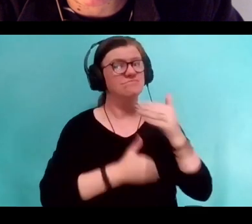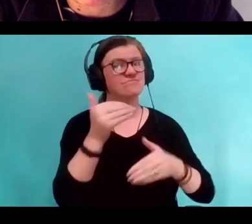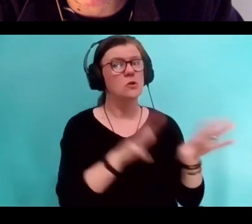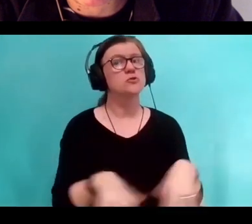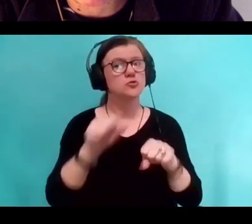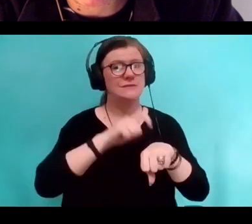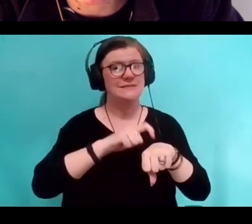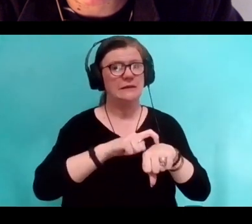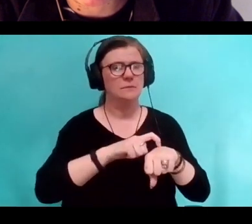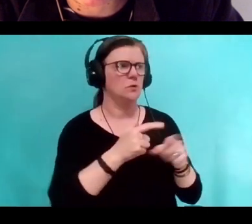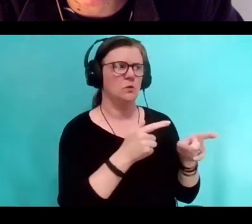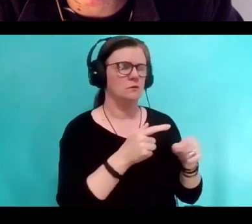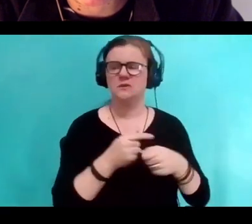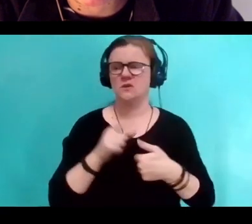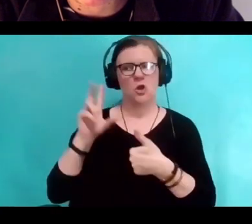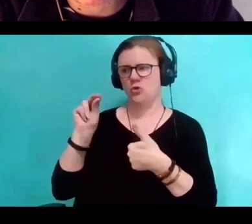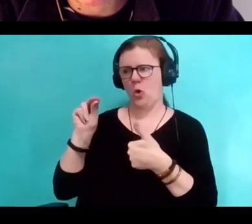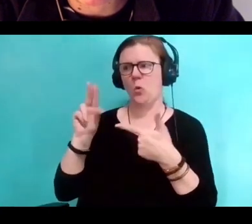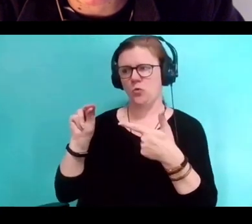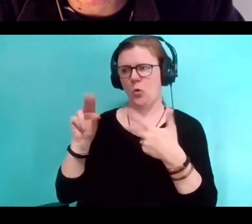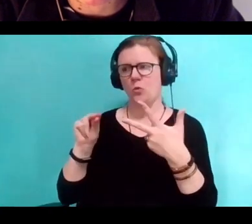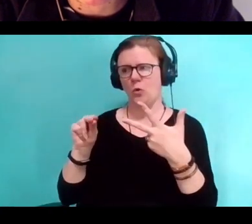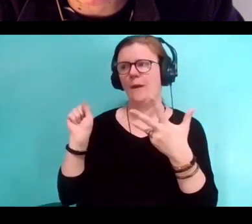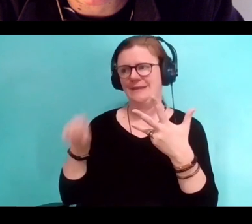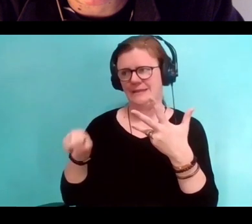if I can't talk about this, what can I talk about?"